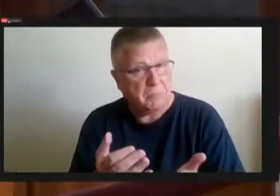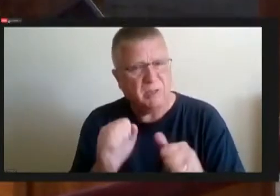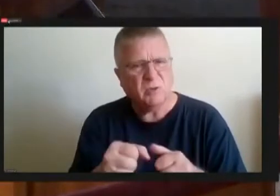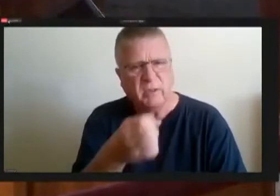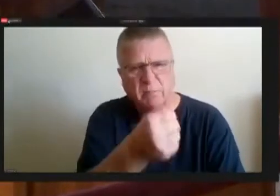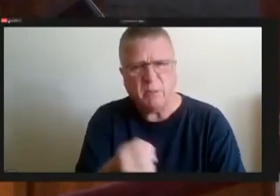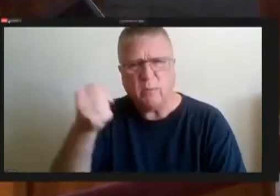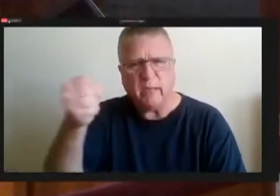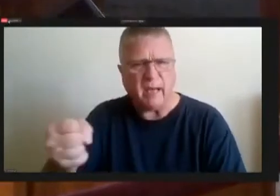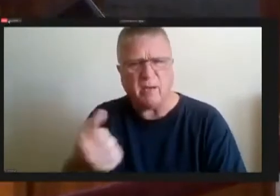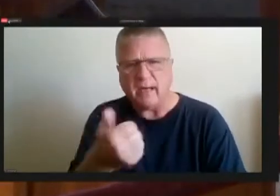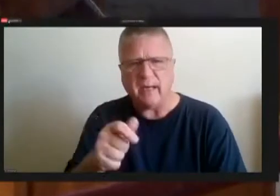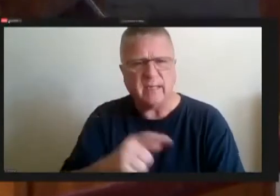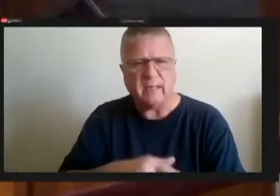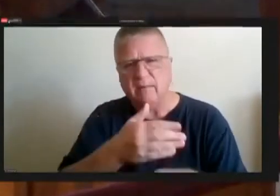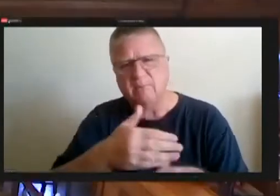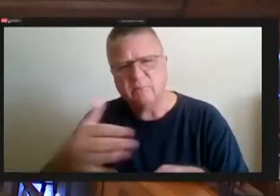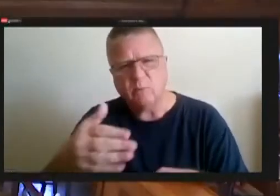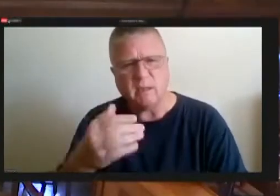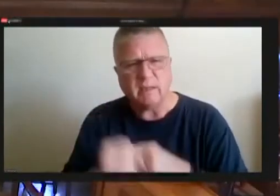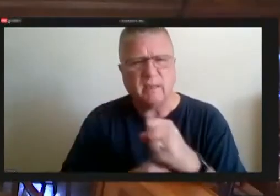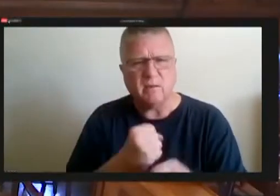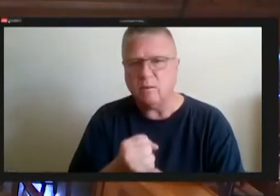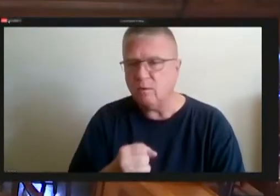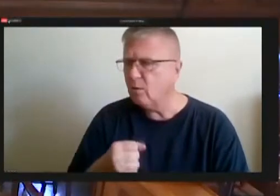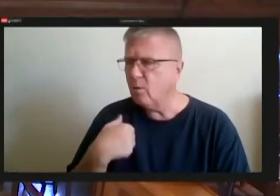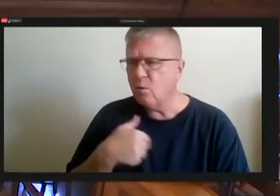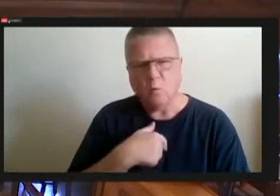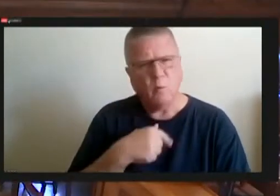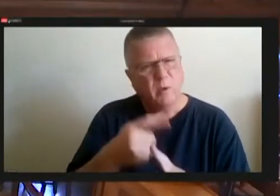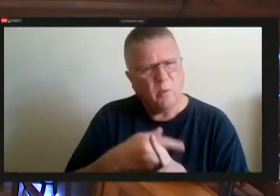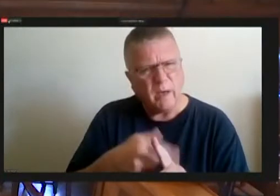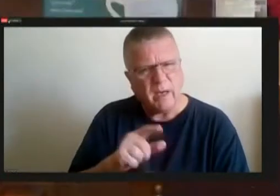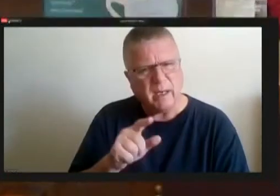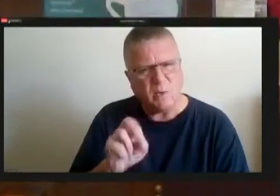Only rent this anyway. Like we stopped. We stopped buying.